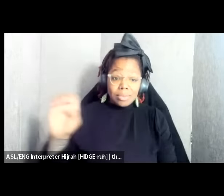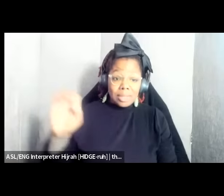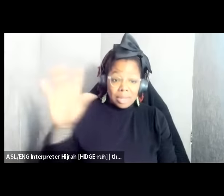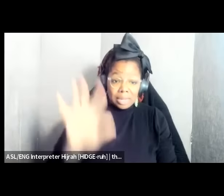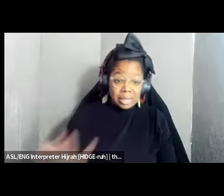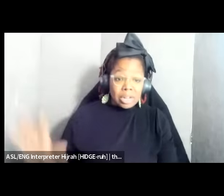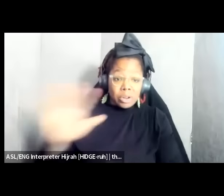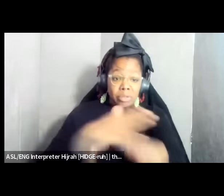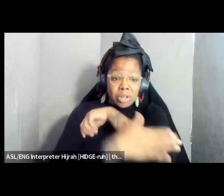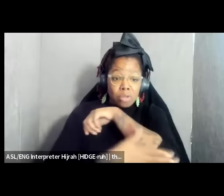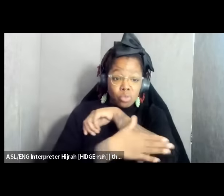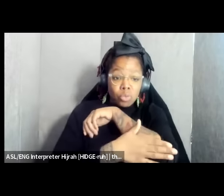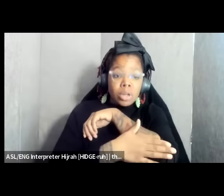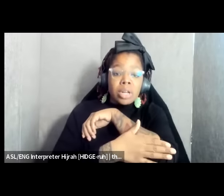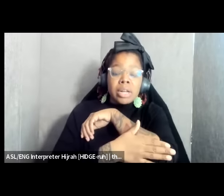It's been almost 28 years since the eastern DRC, in particular. DRC has a surface area of almost 2,345,000 square kilometers, and eastern DRC to practically four or five provinces.